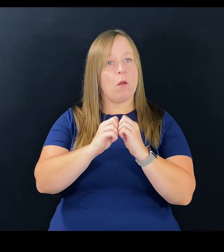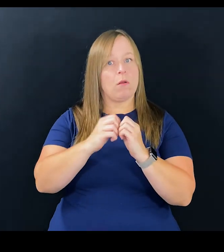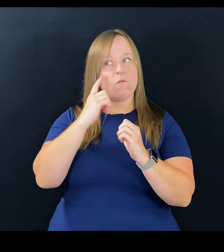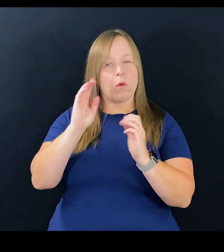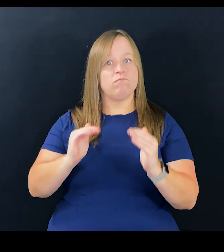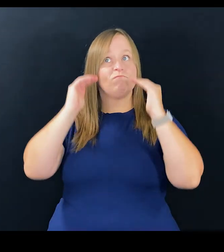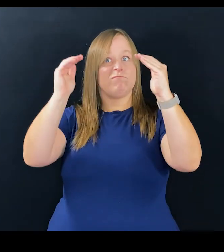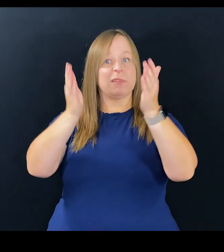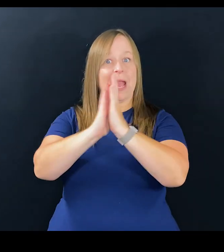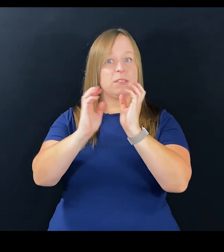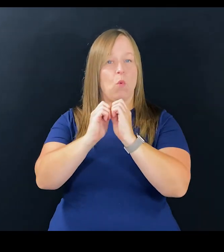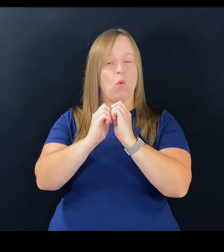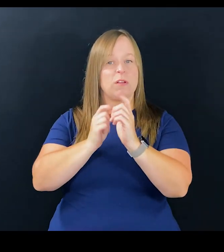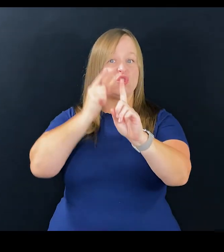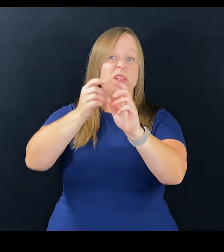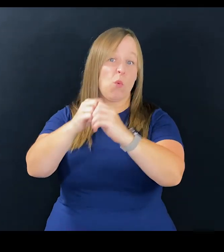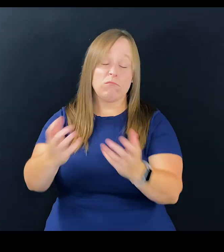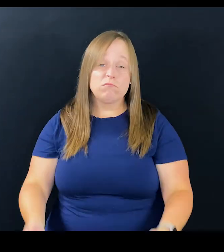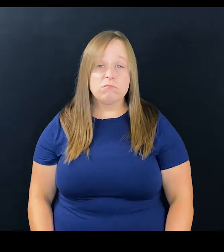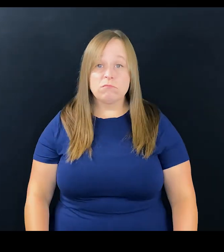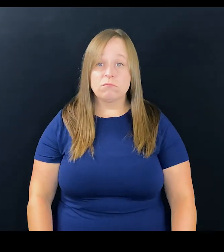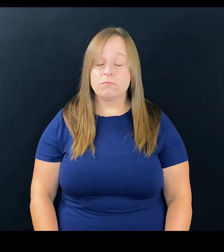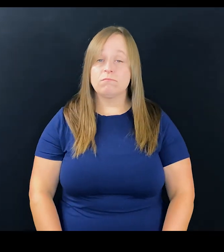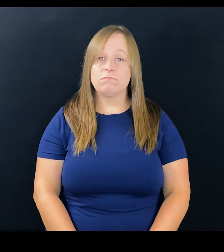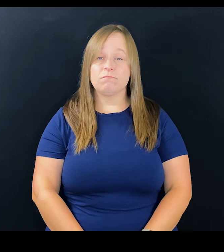we need to expect more from ourselves and ask more from ourselves to achieve more.